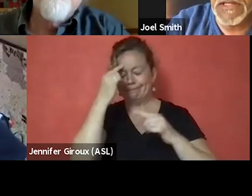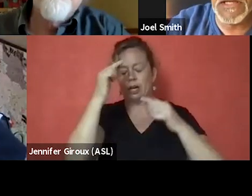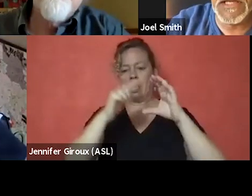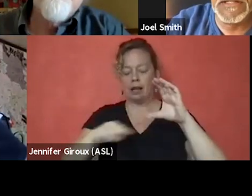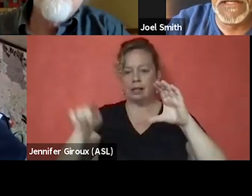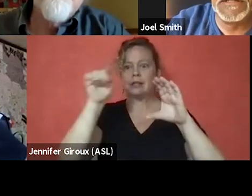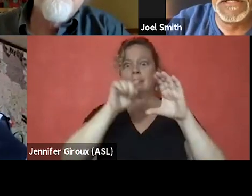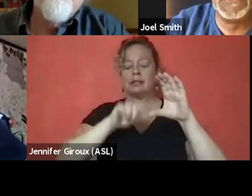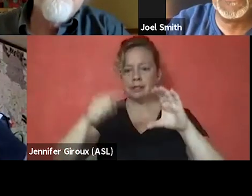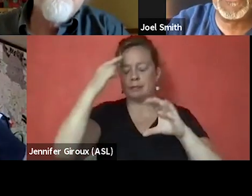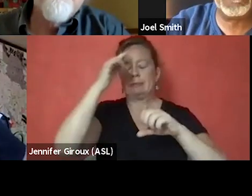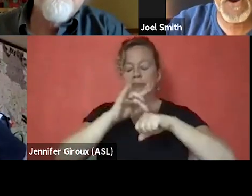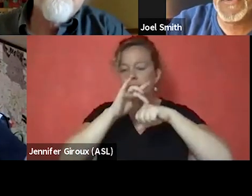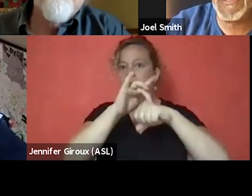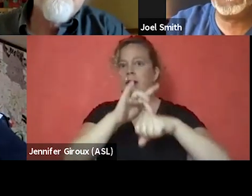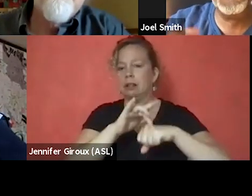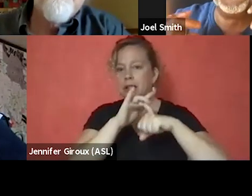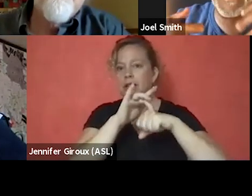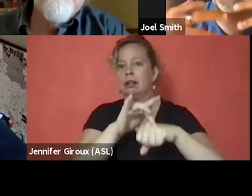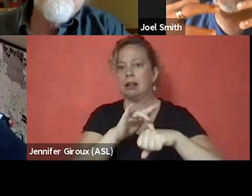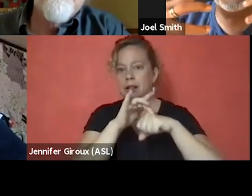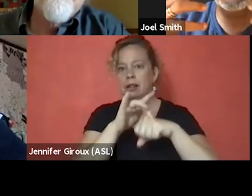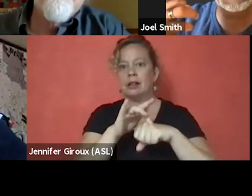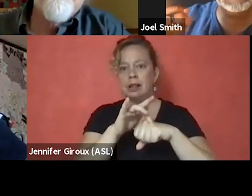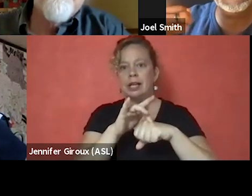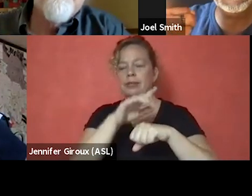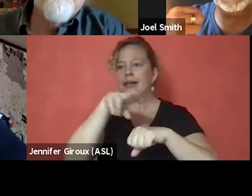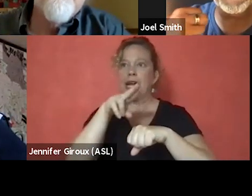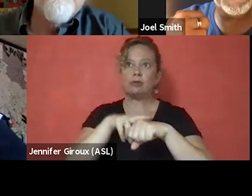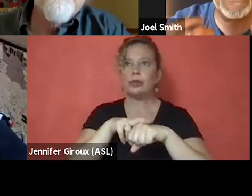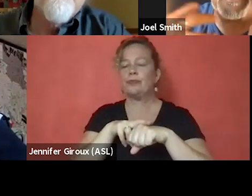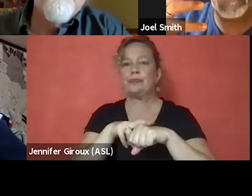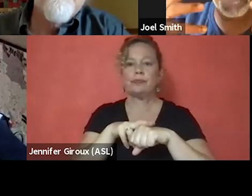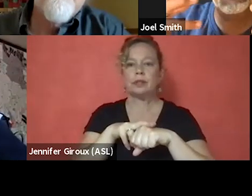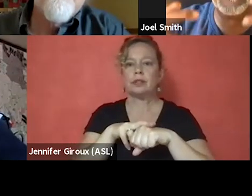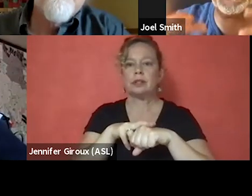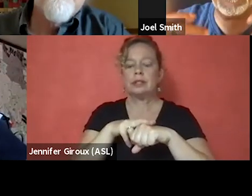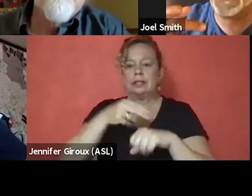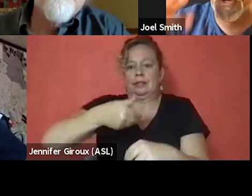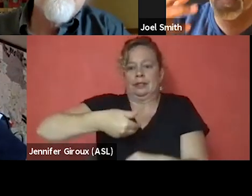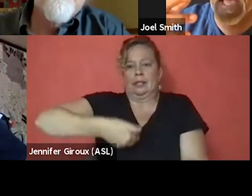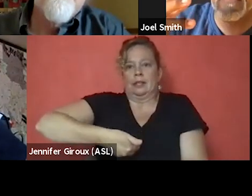And it was just part of that natural, instinctive almost learned behavior,